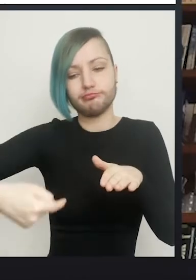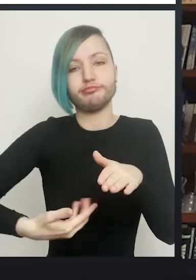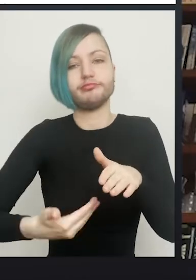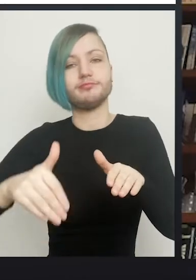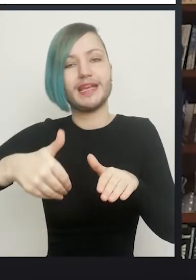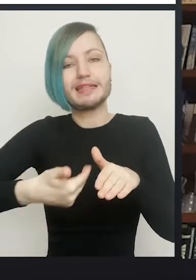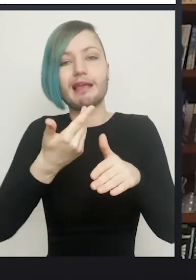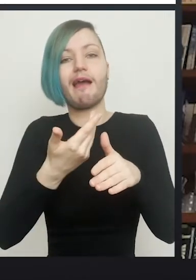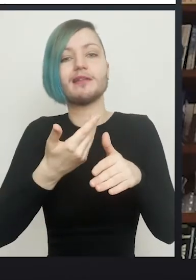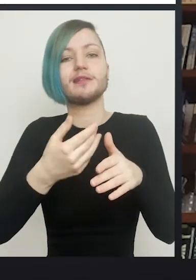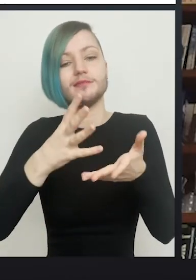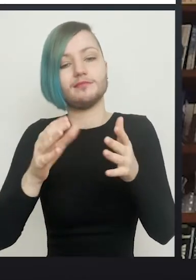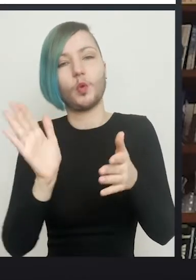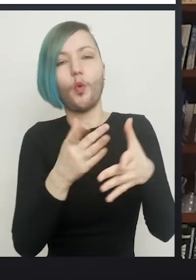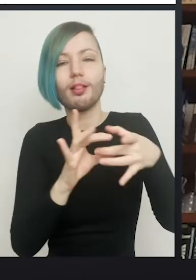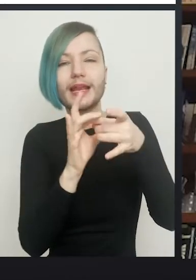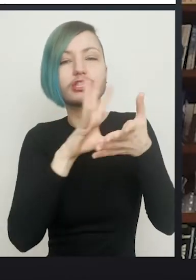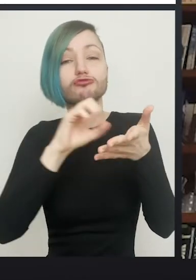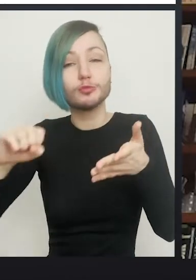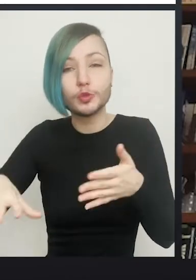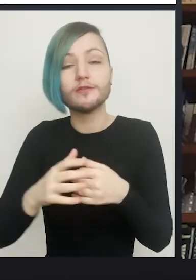Once those are removed, the next stage is to remove the skin tube.